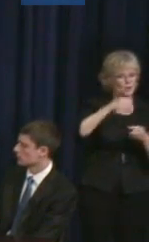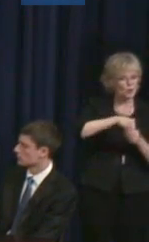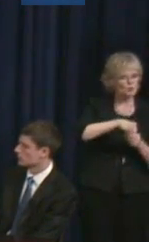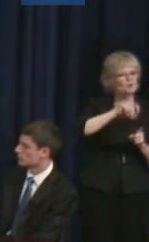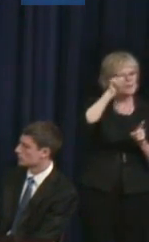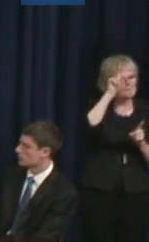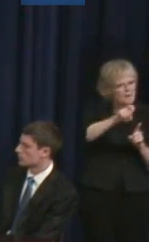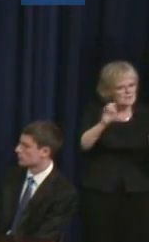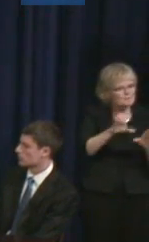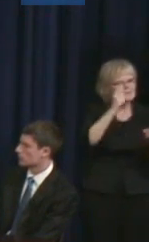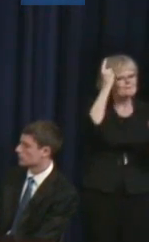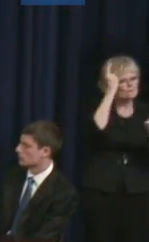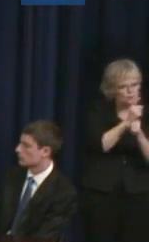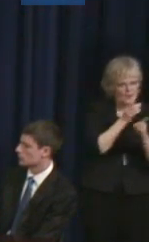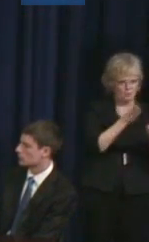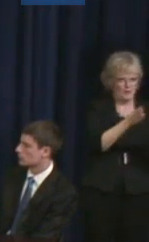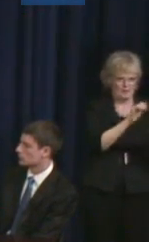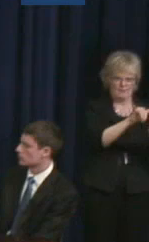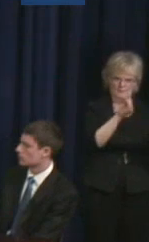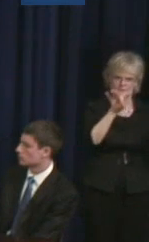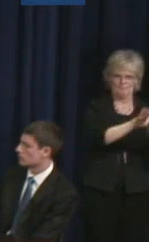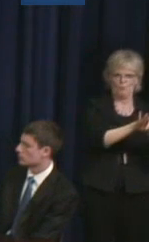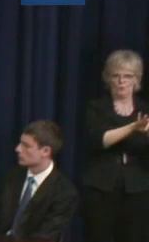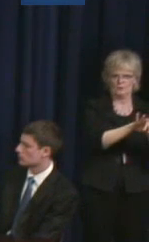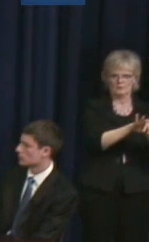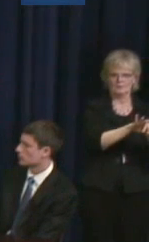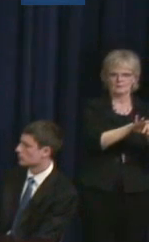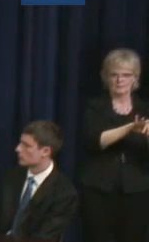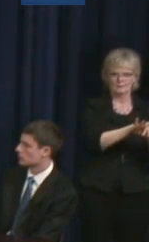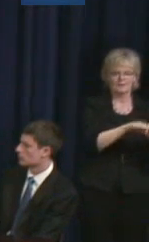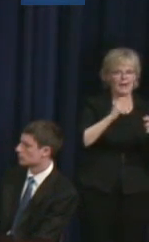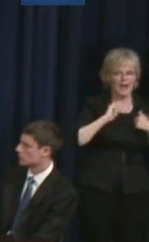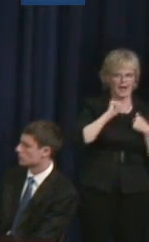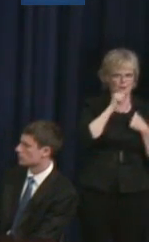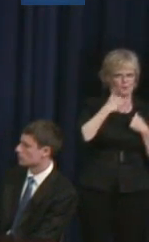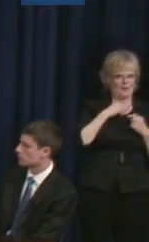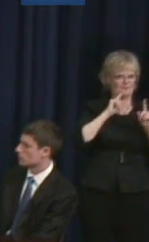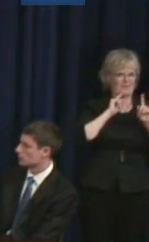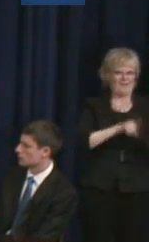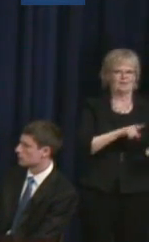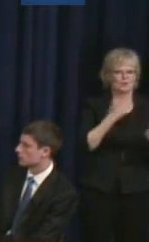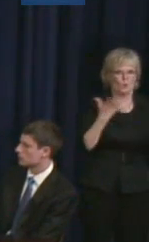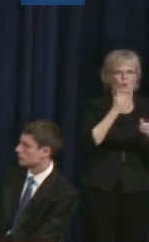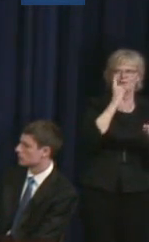right way. And what that right way is, is not the answer that I have here today, but it's, you know, it's an ongoing